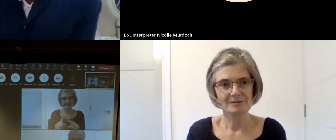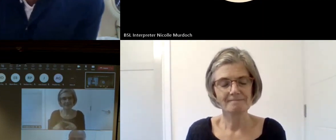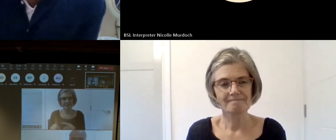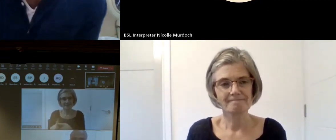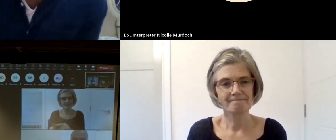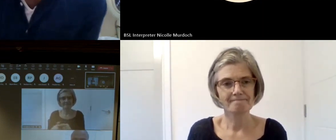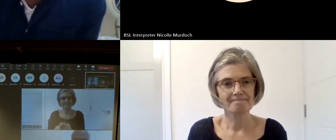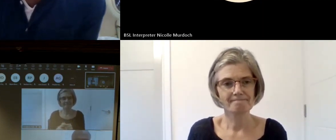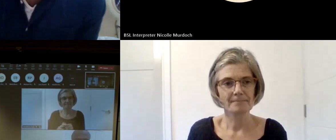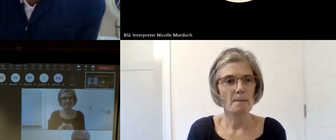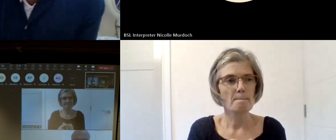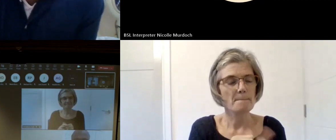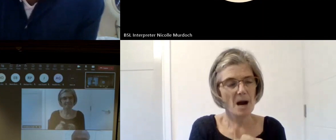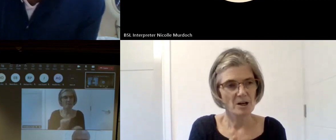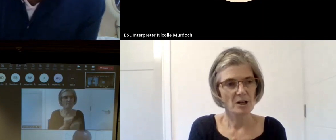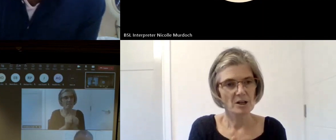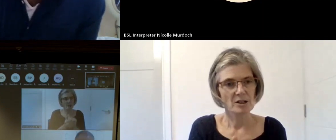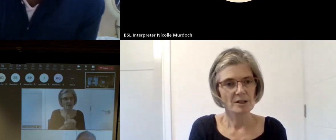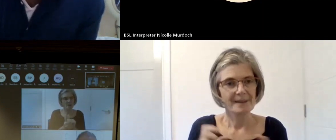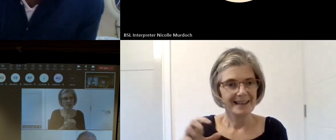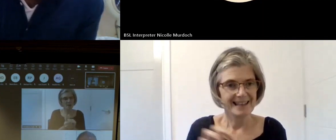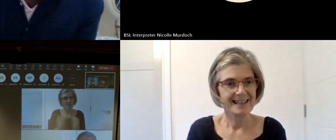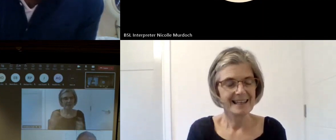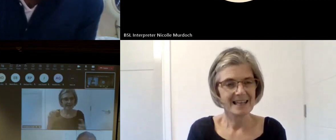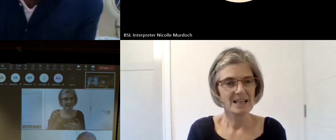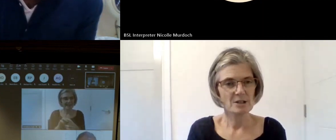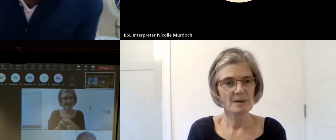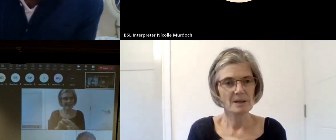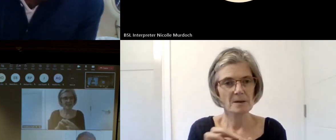engagement manager one of the projects we've been doing is developing your digital skills